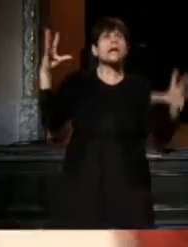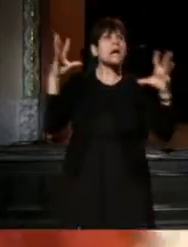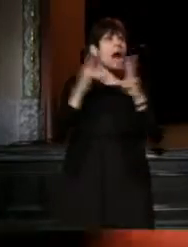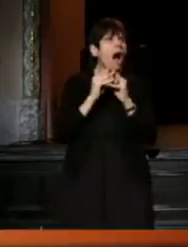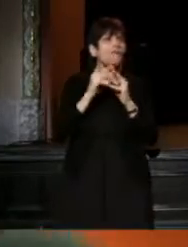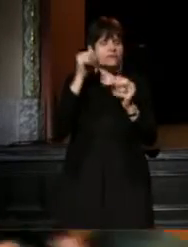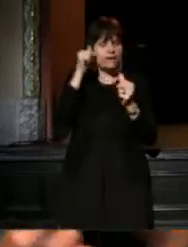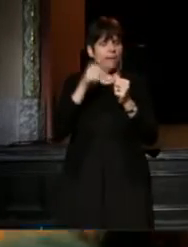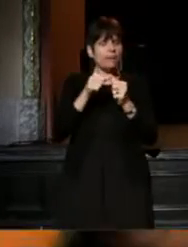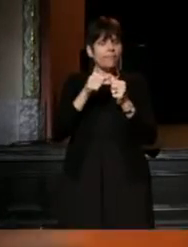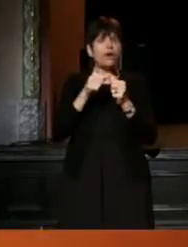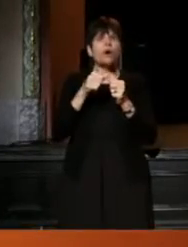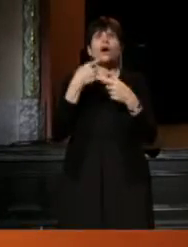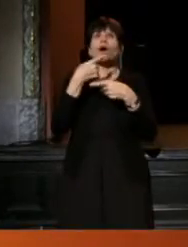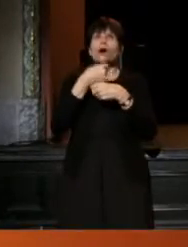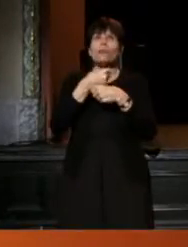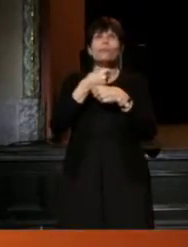that produce as many good laughs,